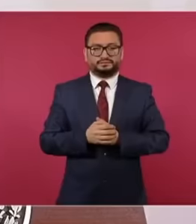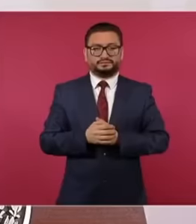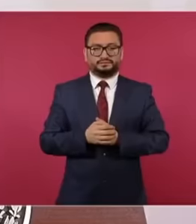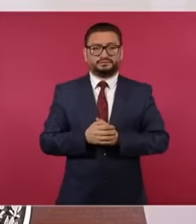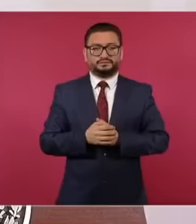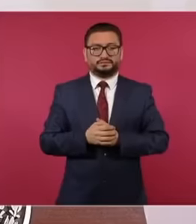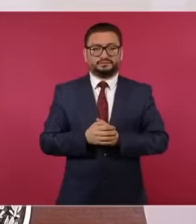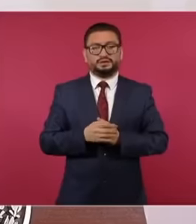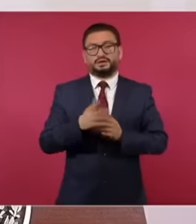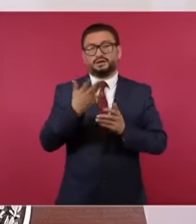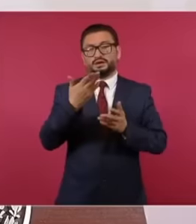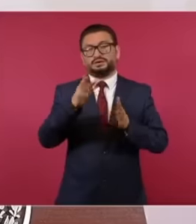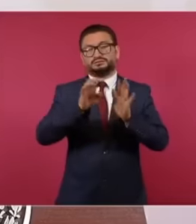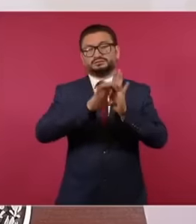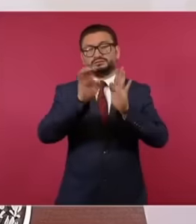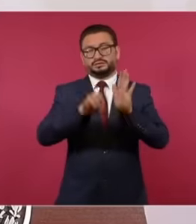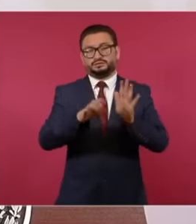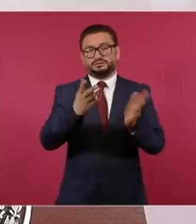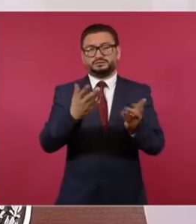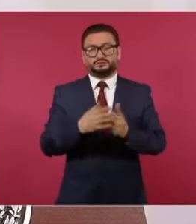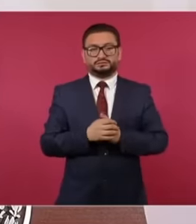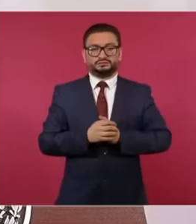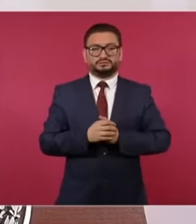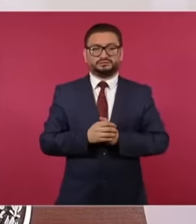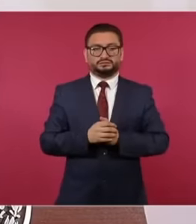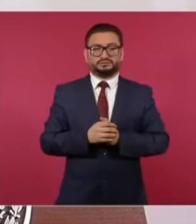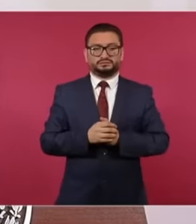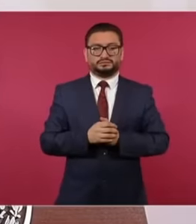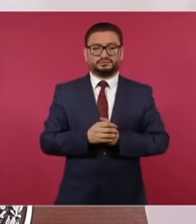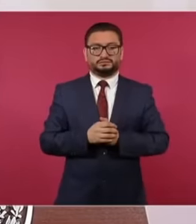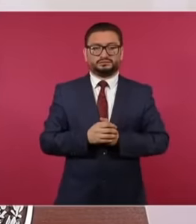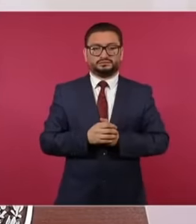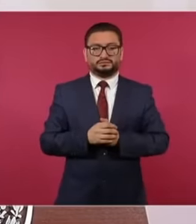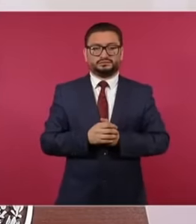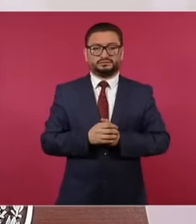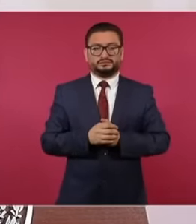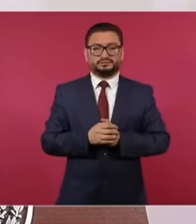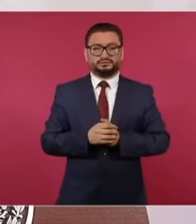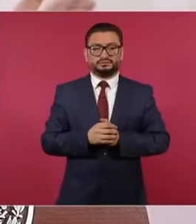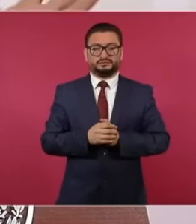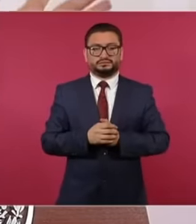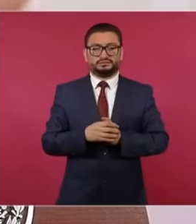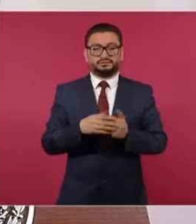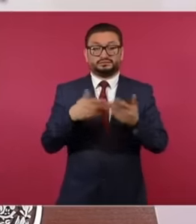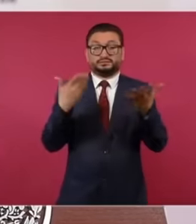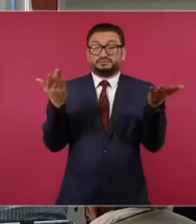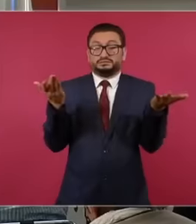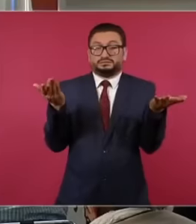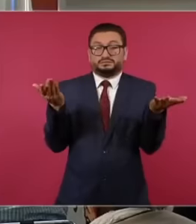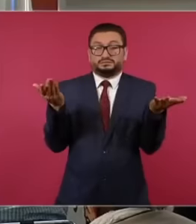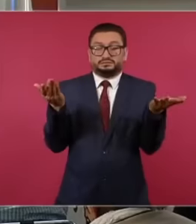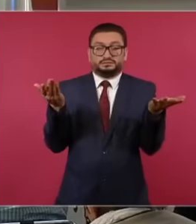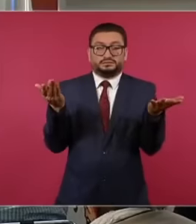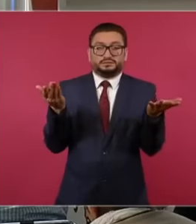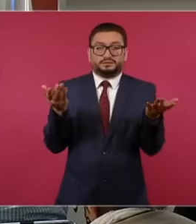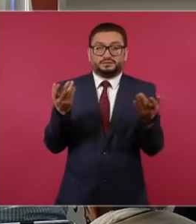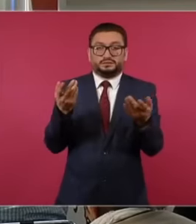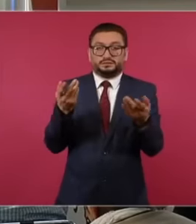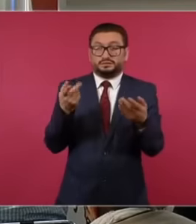to give an example, being from a non-